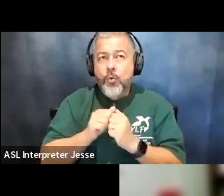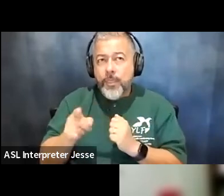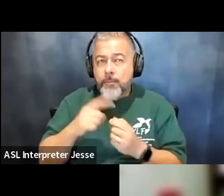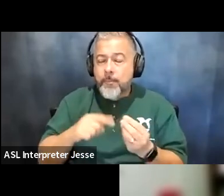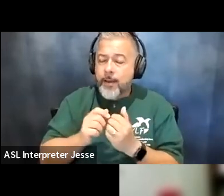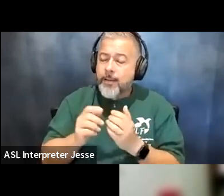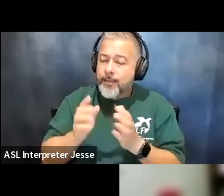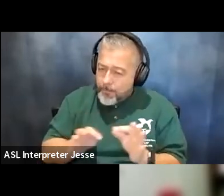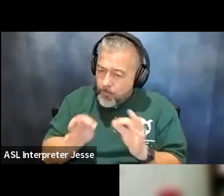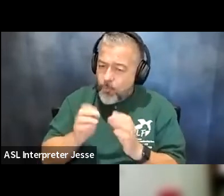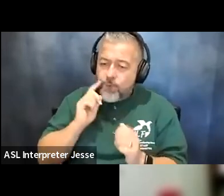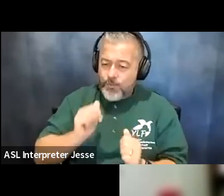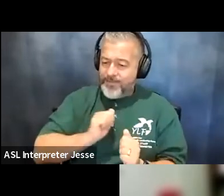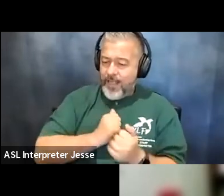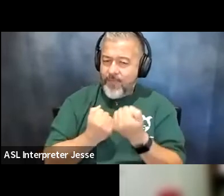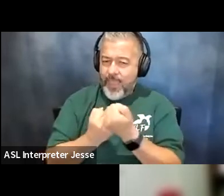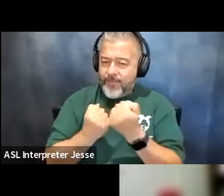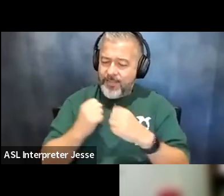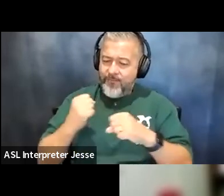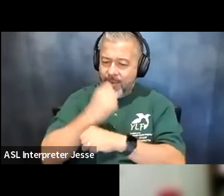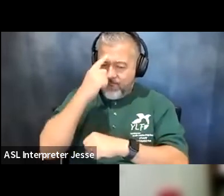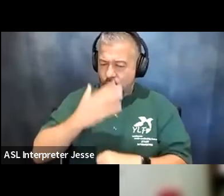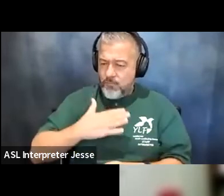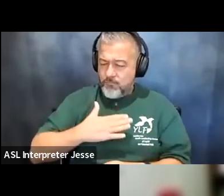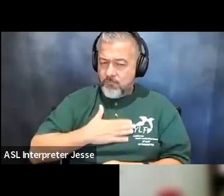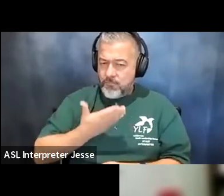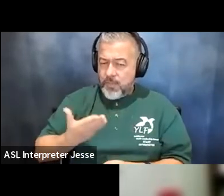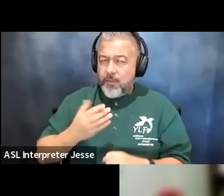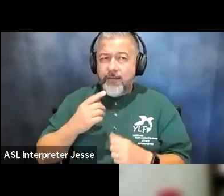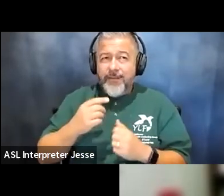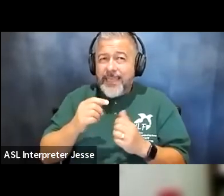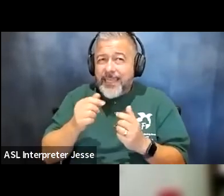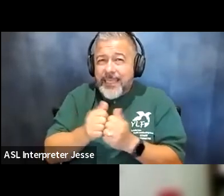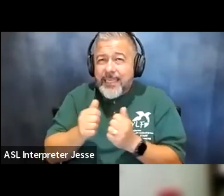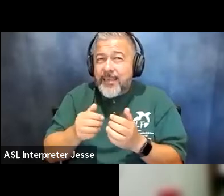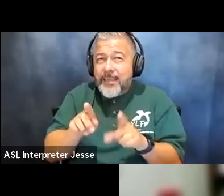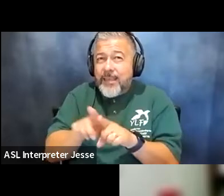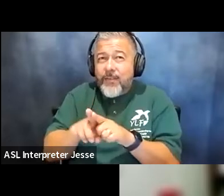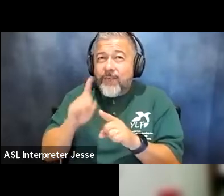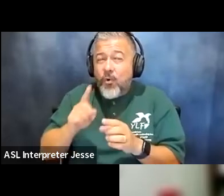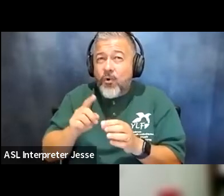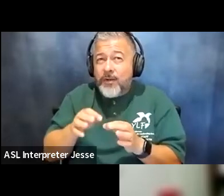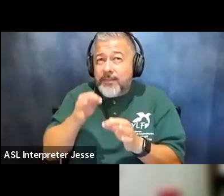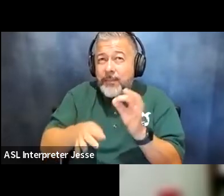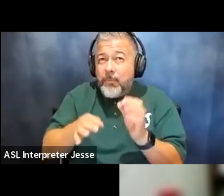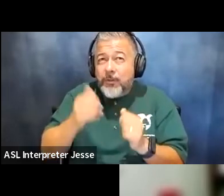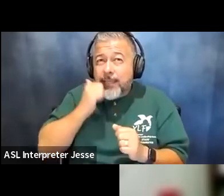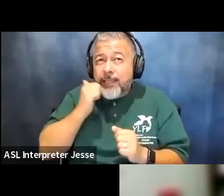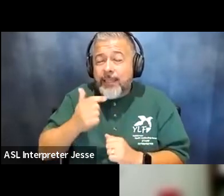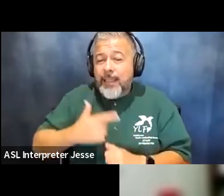self-advocacy is even in just daily life matters um one of the things that i've learned is you